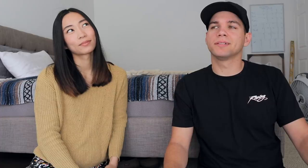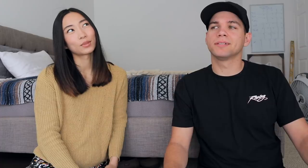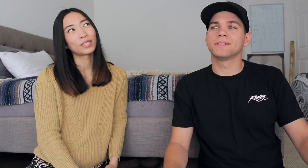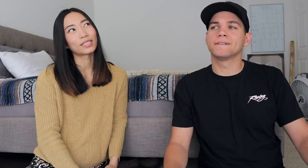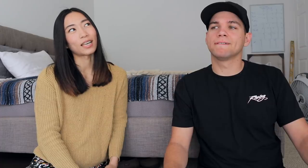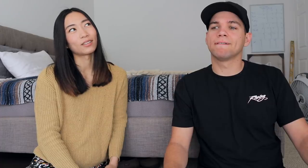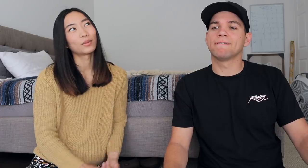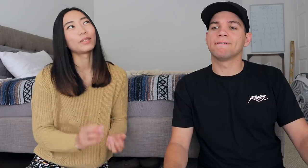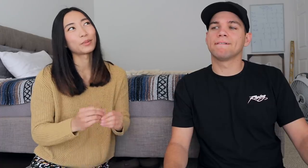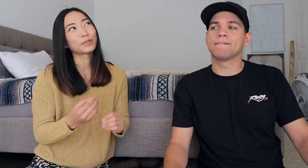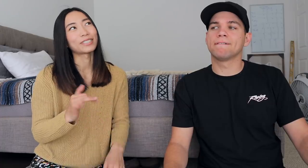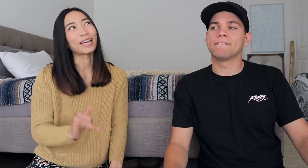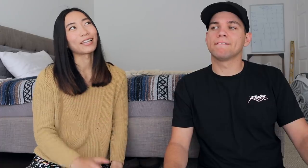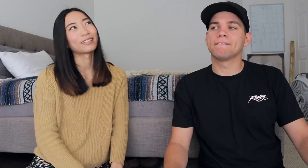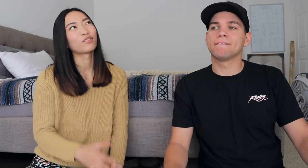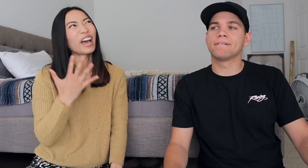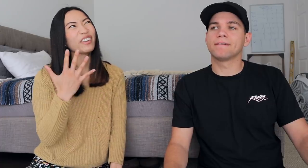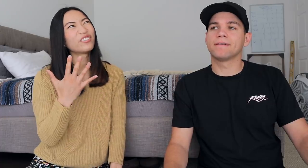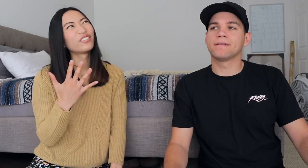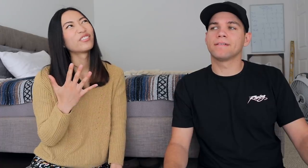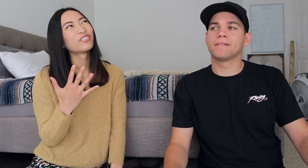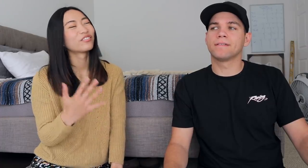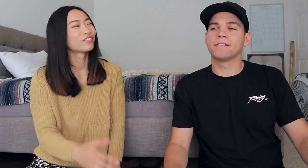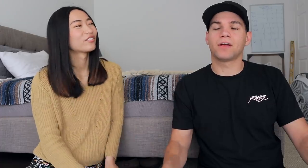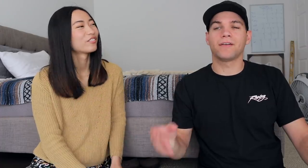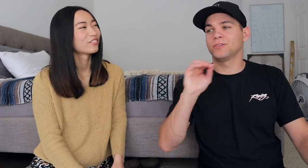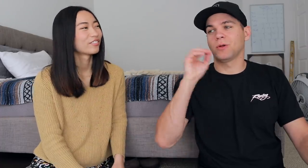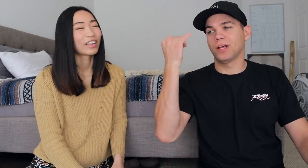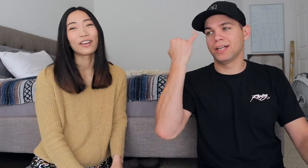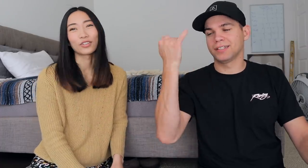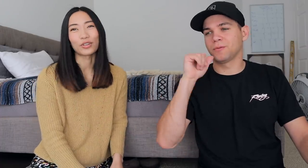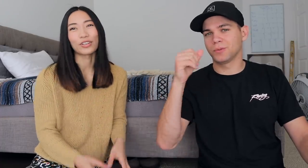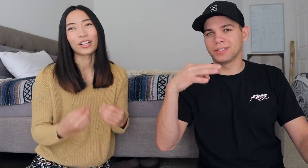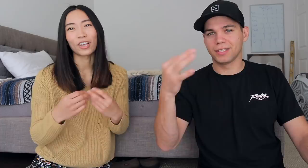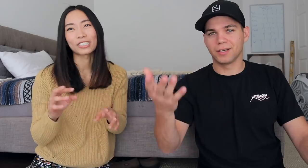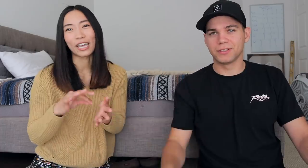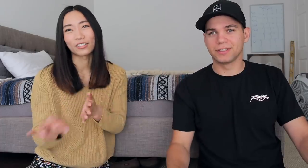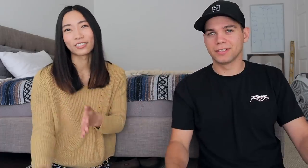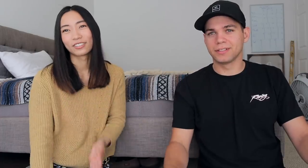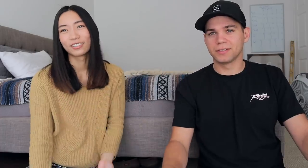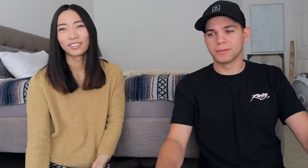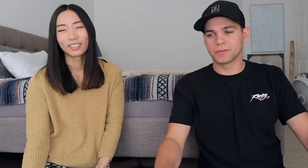What number is that? 5? I have no idea I have no idea. Lost count